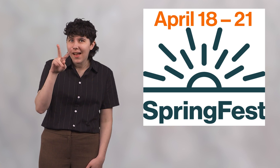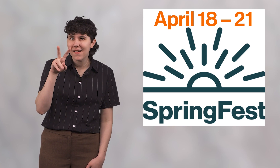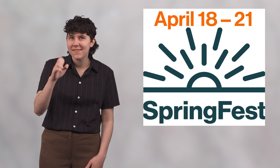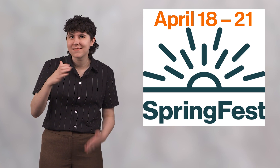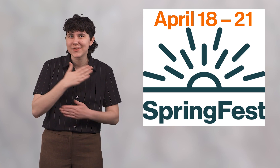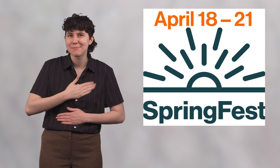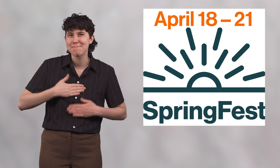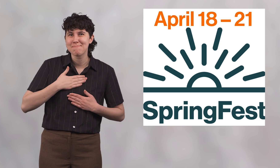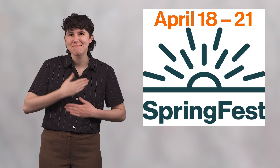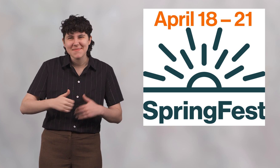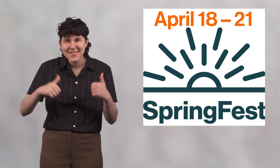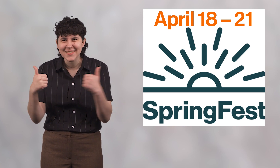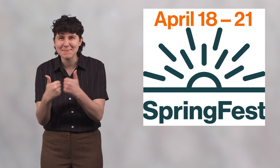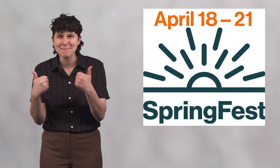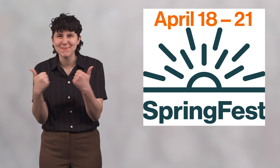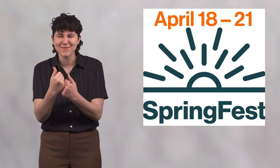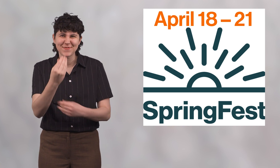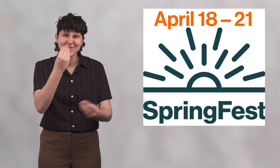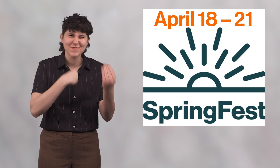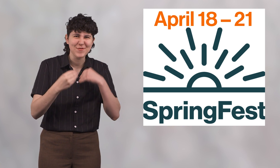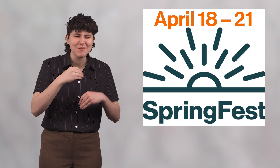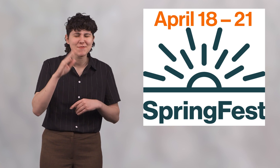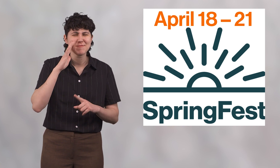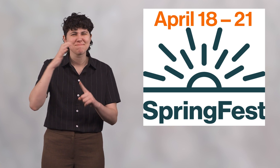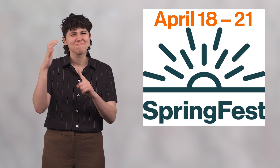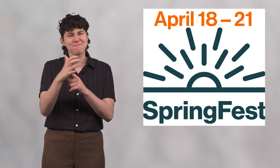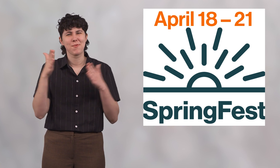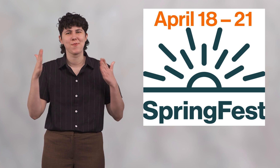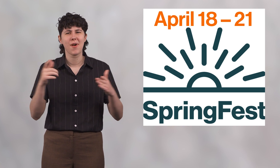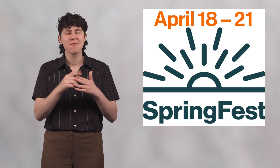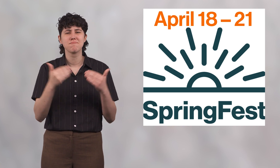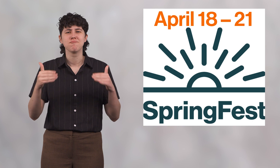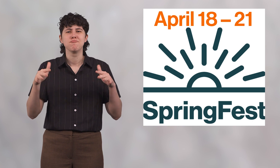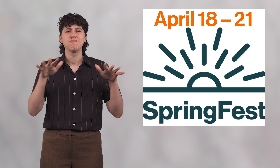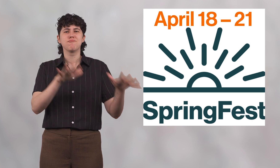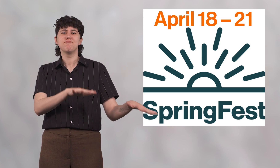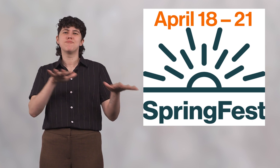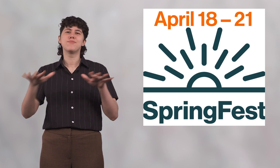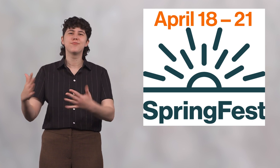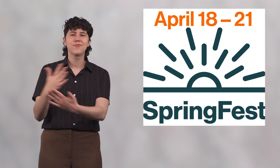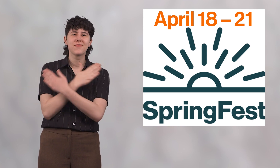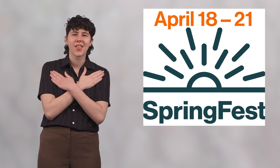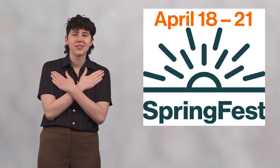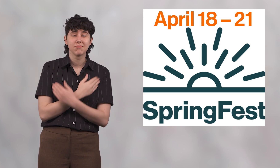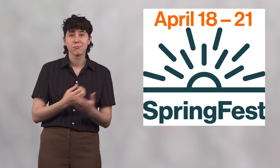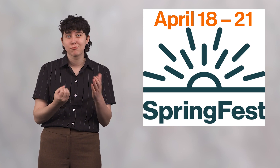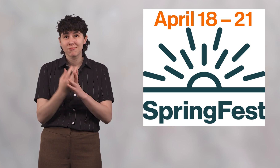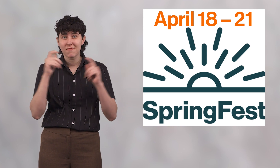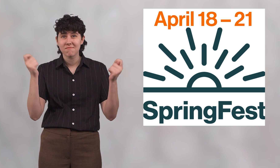Live entertainment, games, food – it's the ultimate way to kick back and relax.